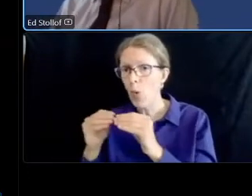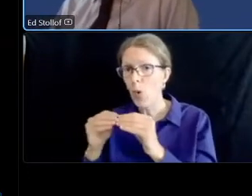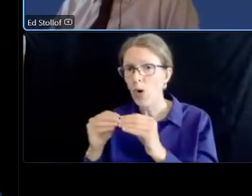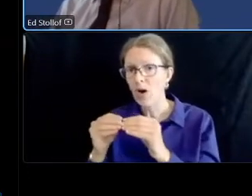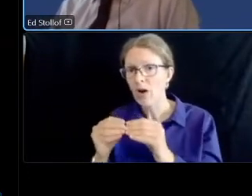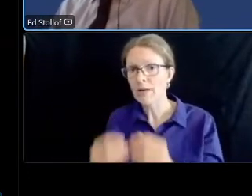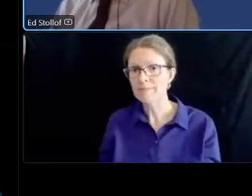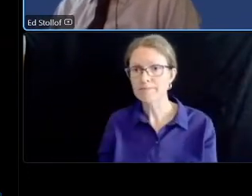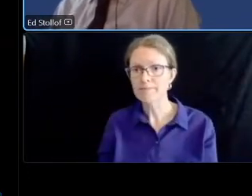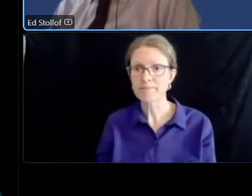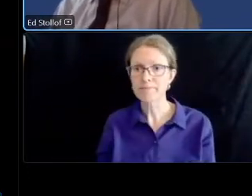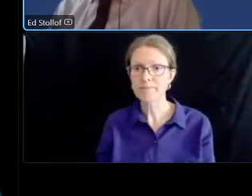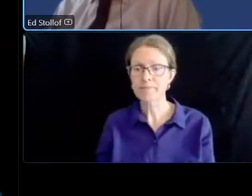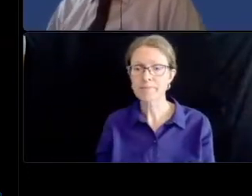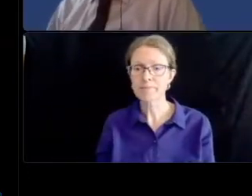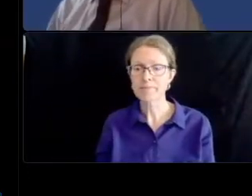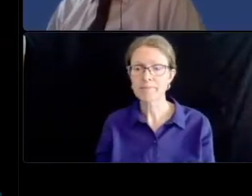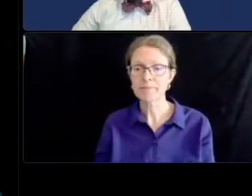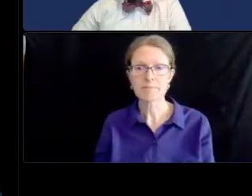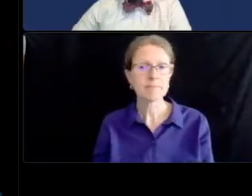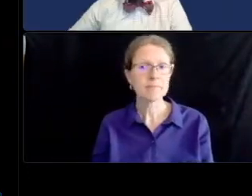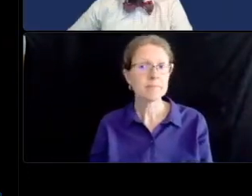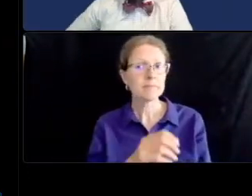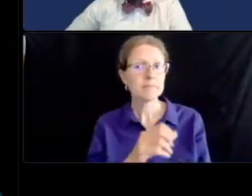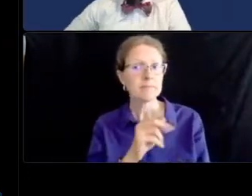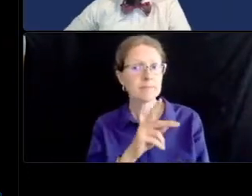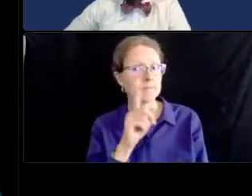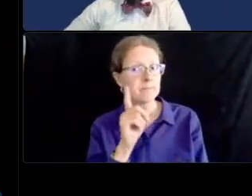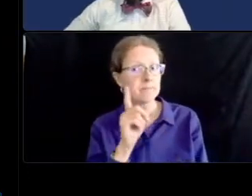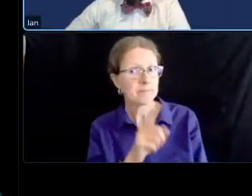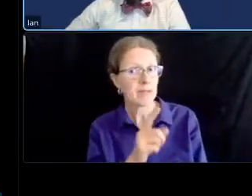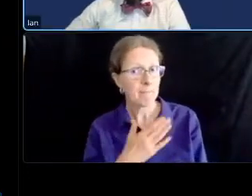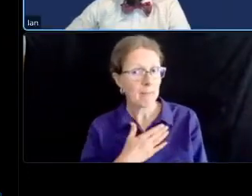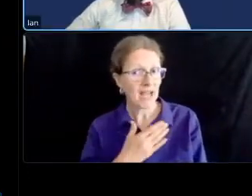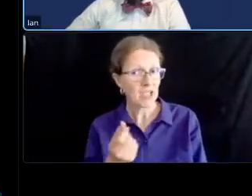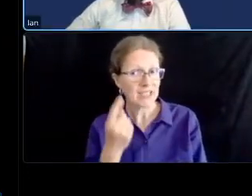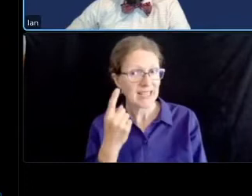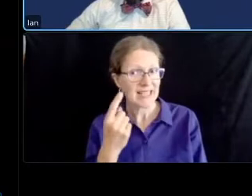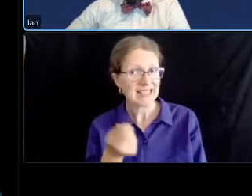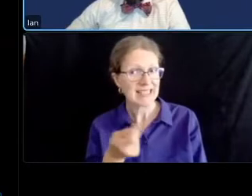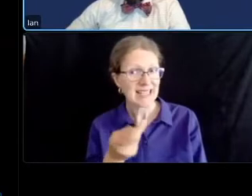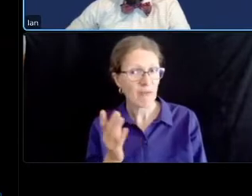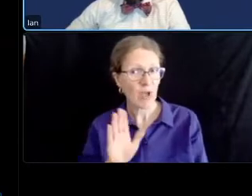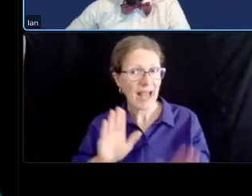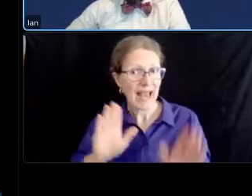okay in my understanding we have some hands raised we have some additional questions in the q a but